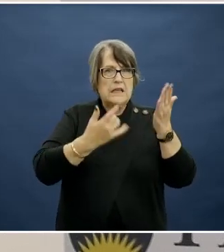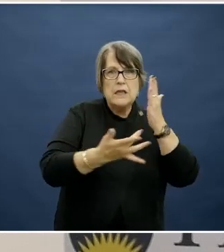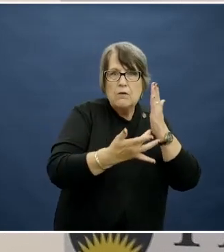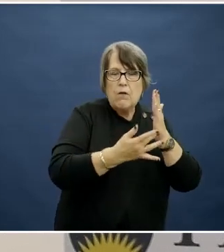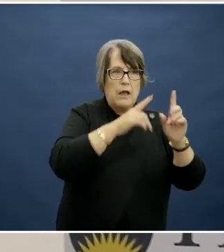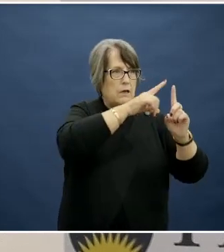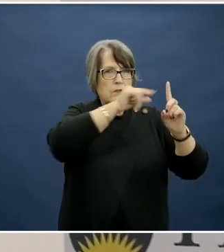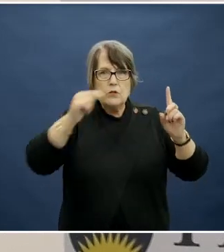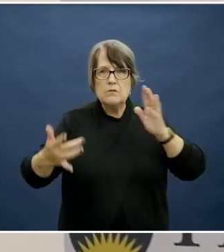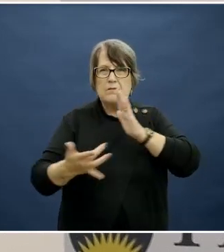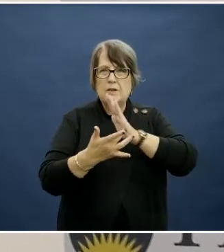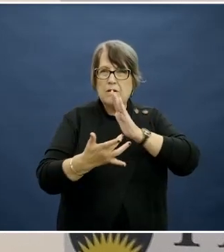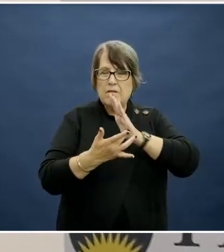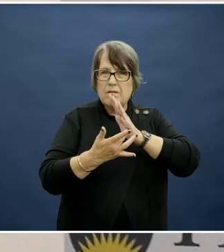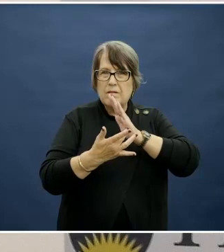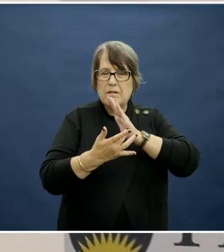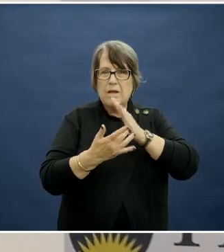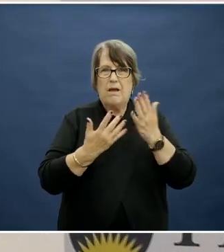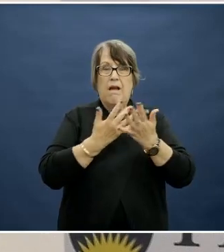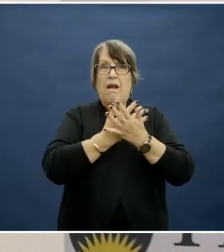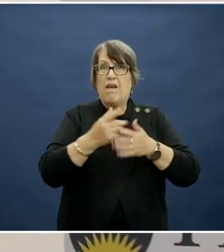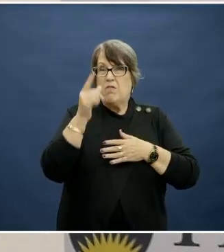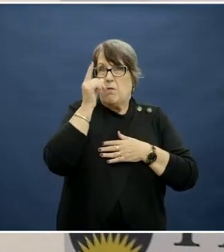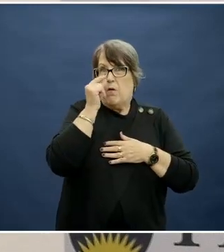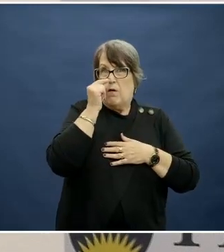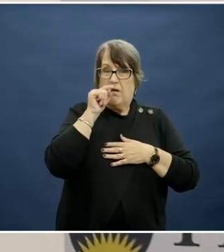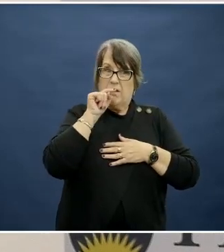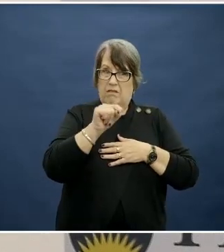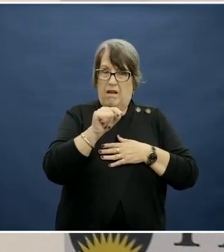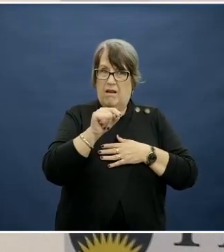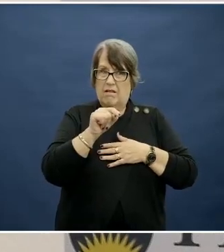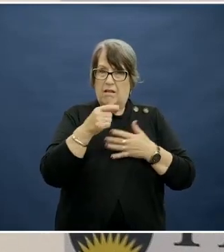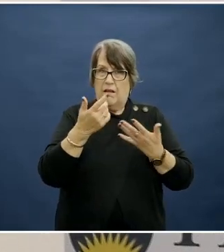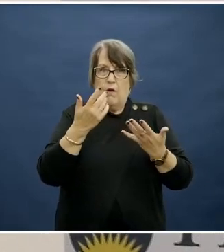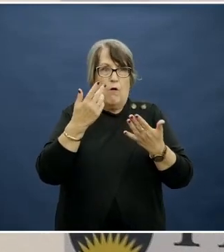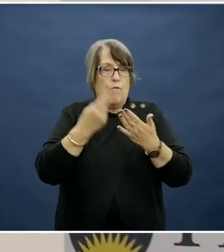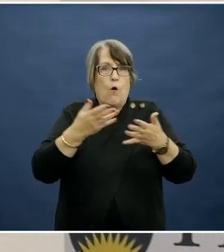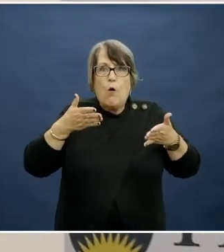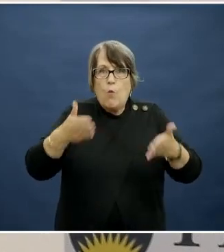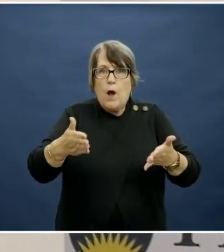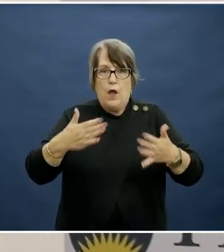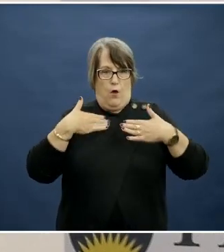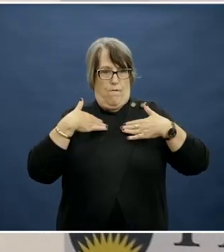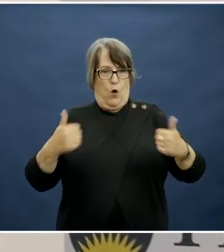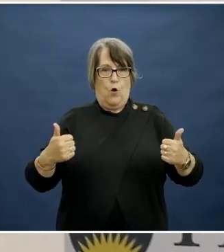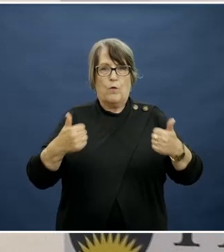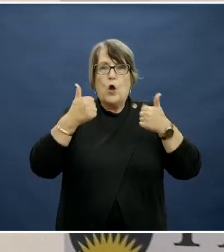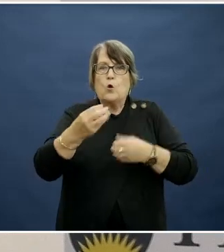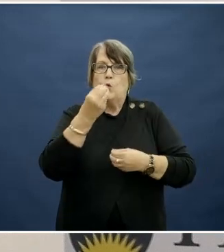technology, and the great potential that it holds for a vehicle for health and nutrition promotion.